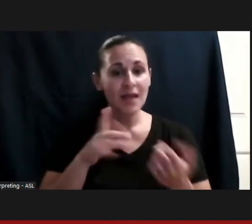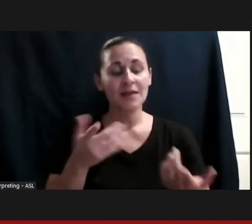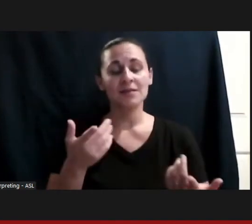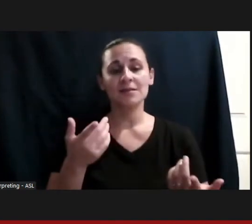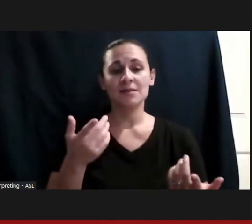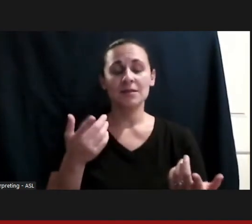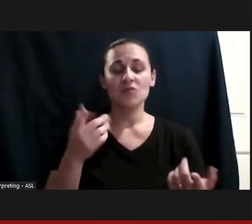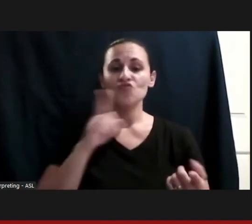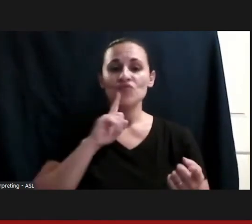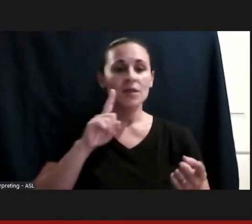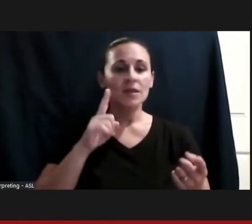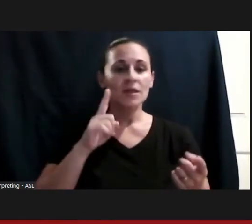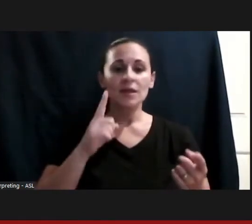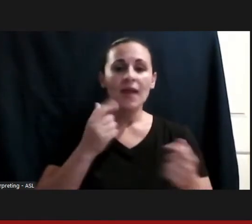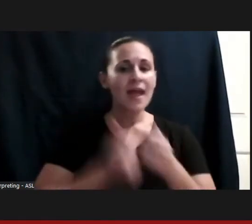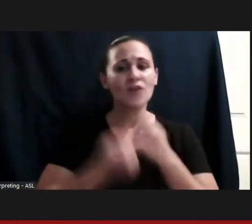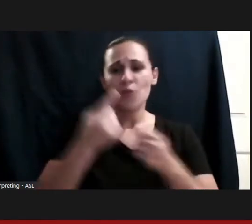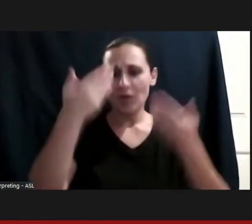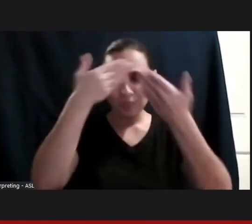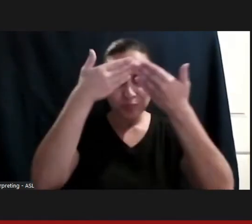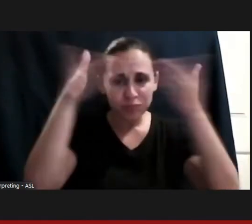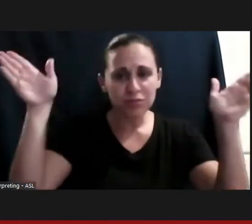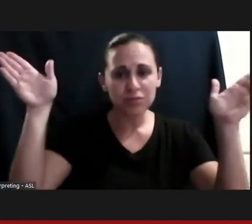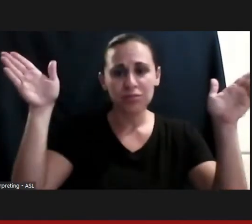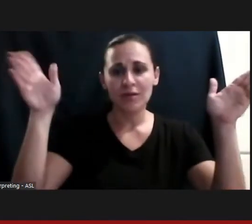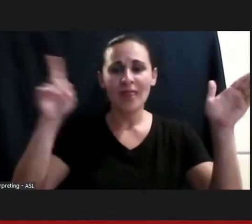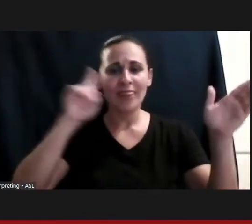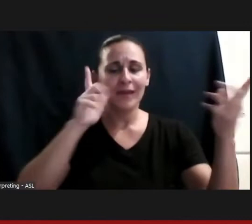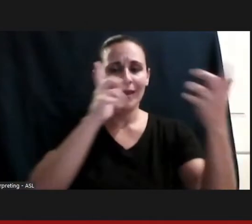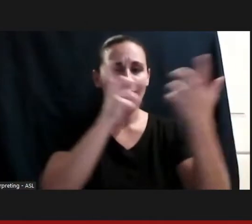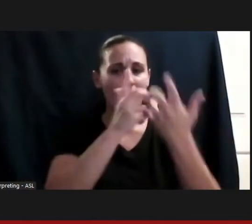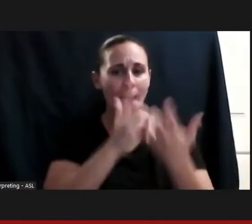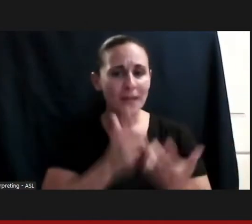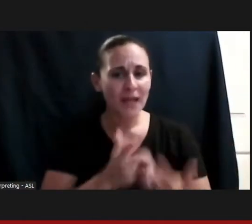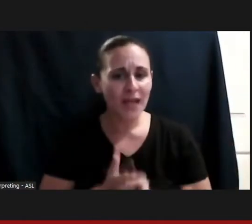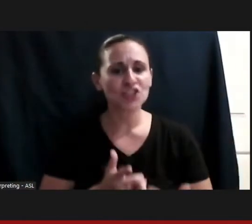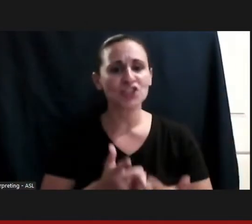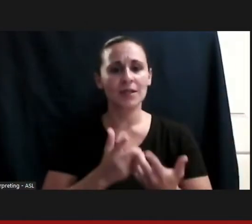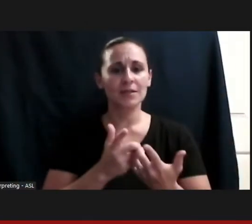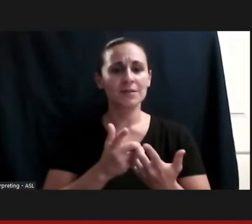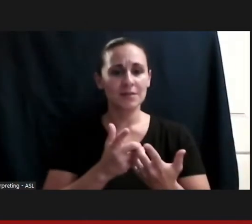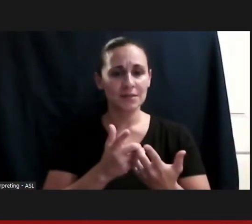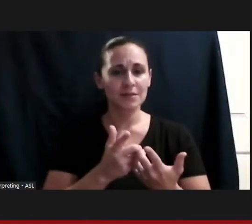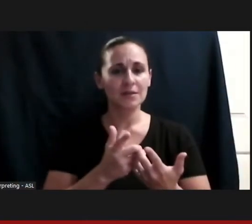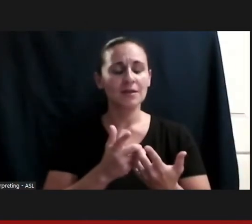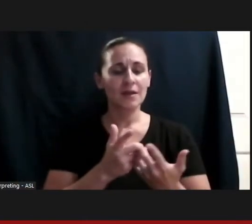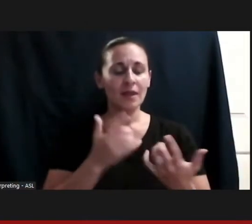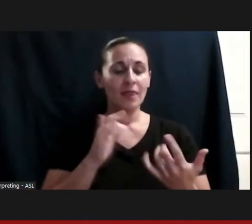approach toward thinking about accommodations as this bidirectional conversation, not people making